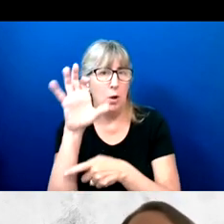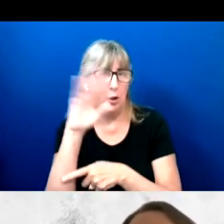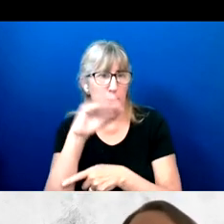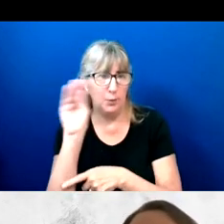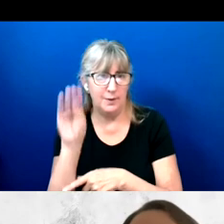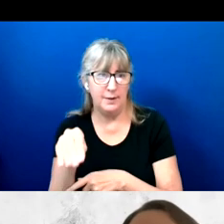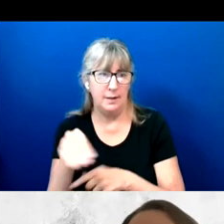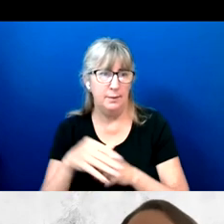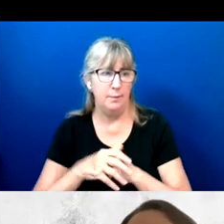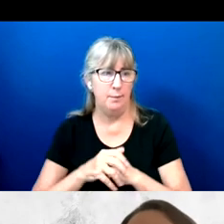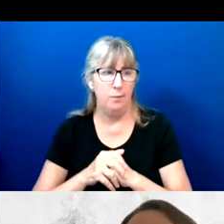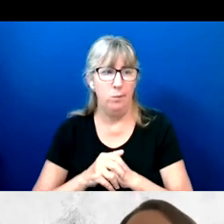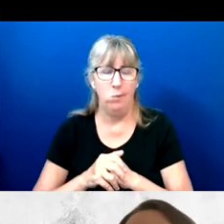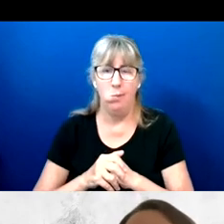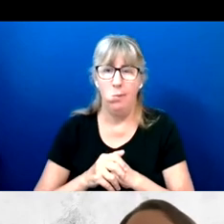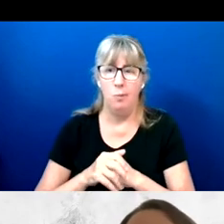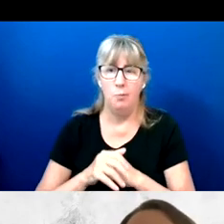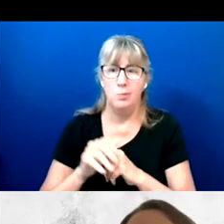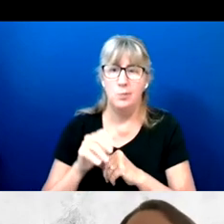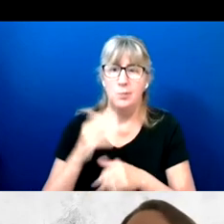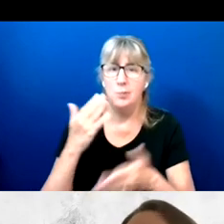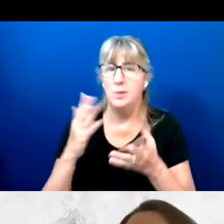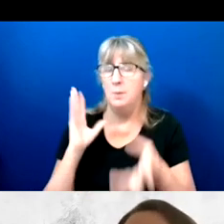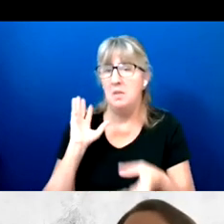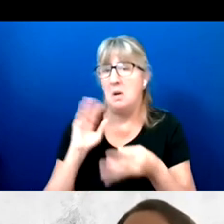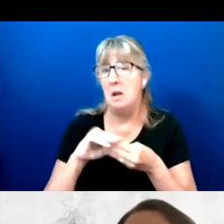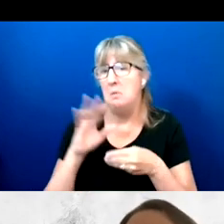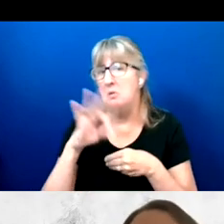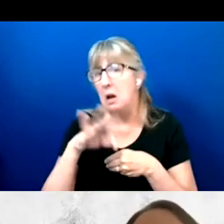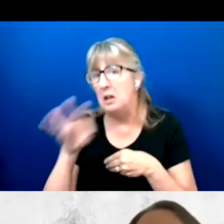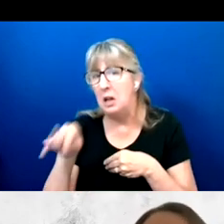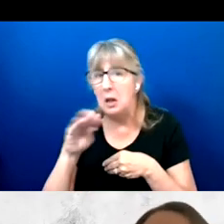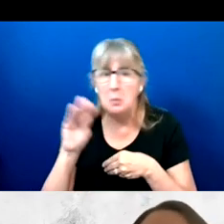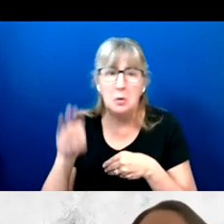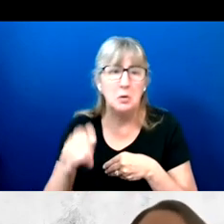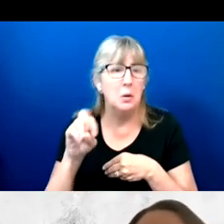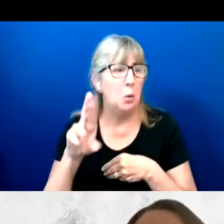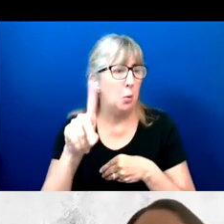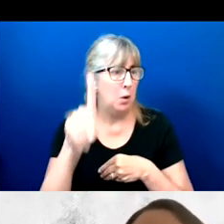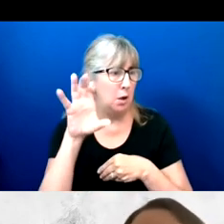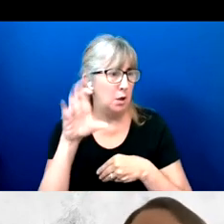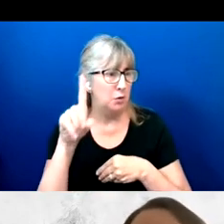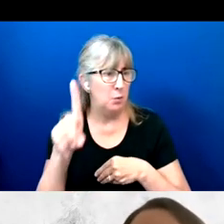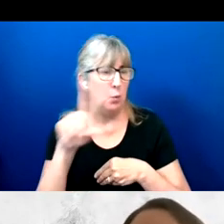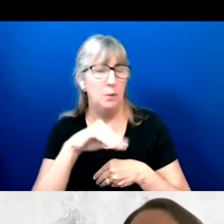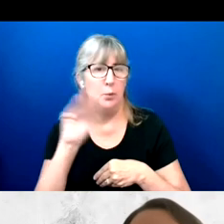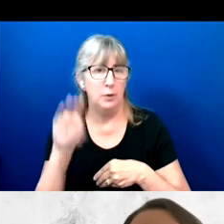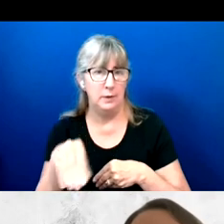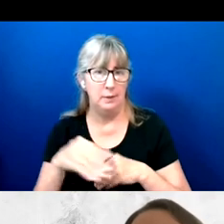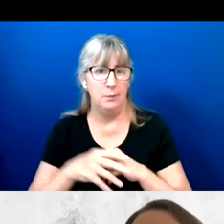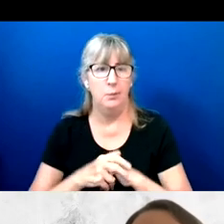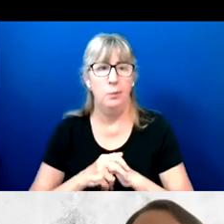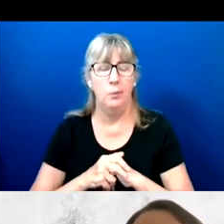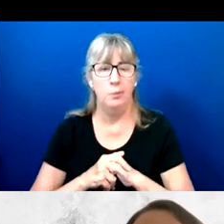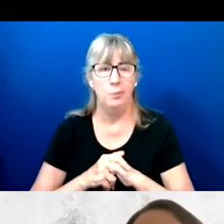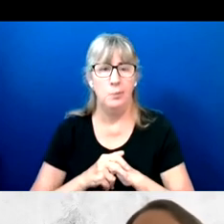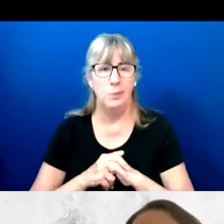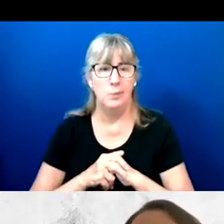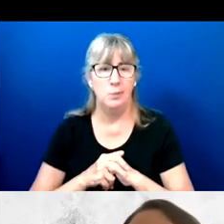At times they may add up to 99% or 101%.